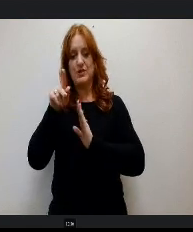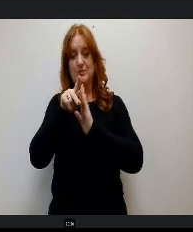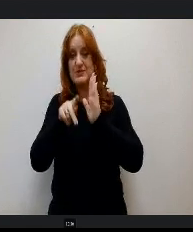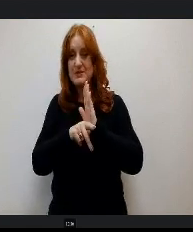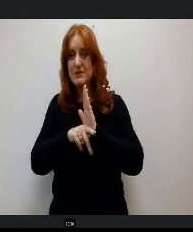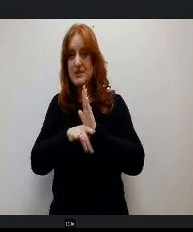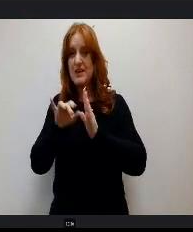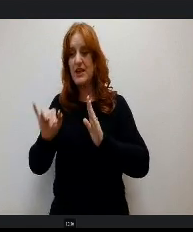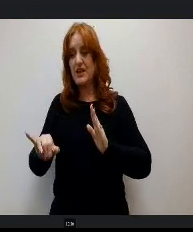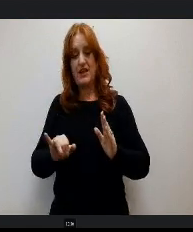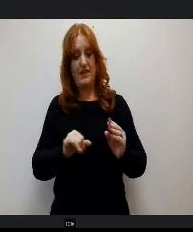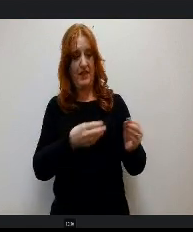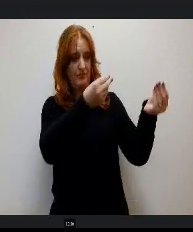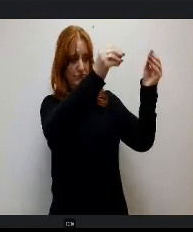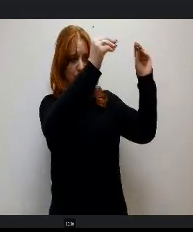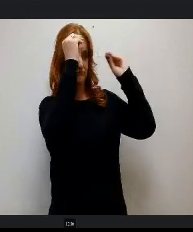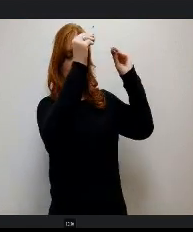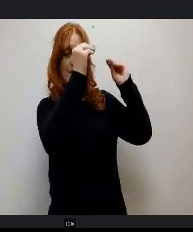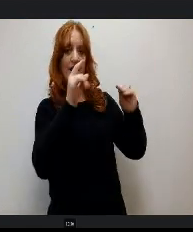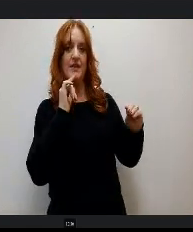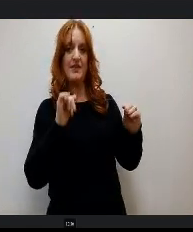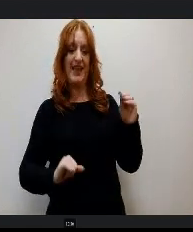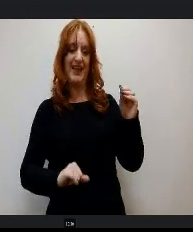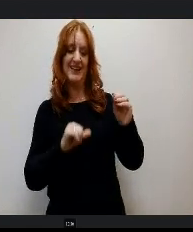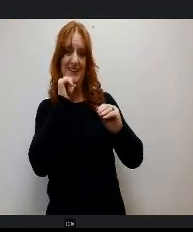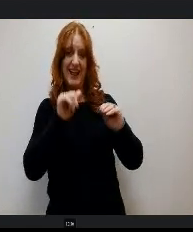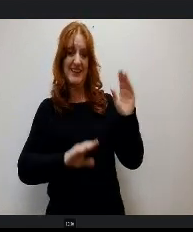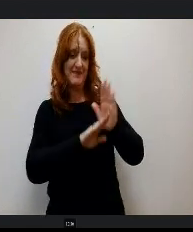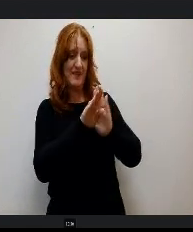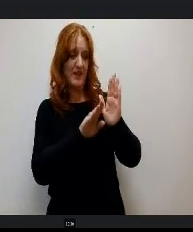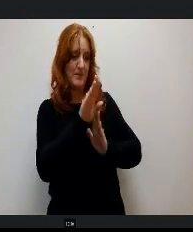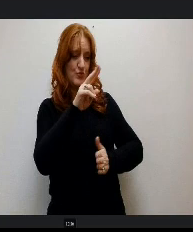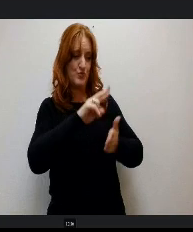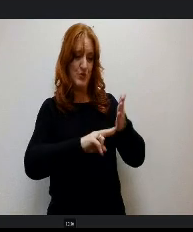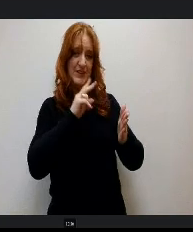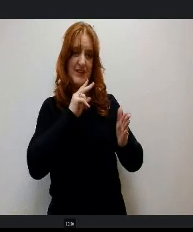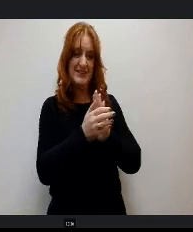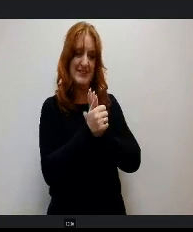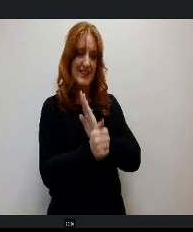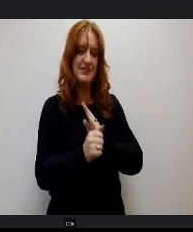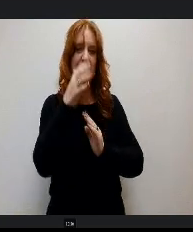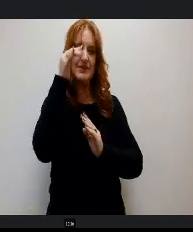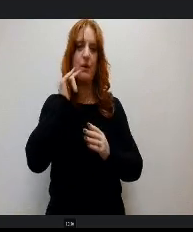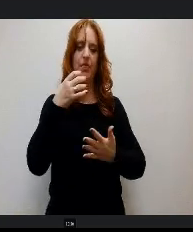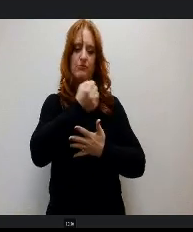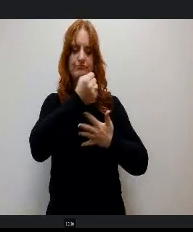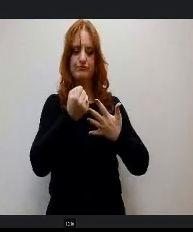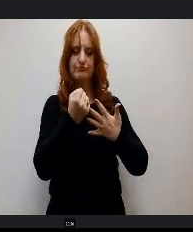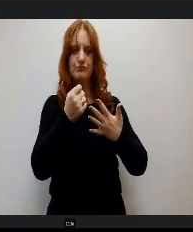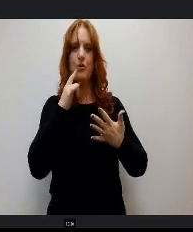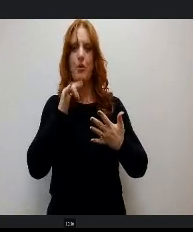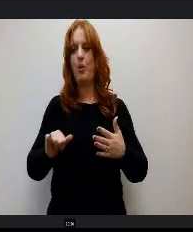share that underdeveloped literacy skills are the number one reason why students are retained assigned to special education